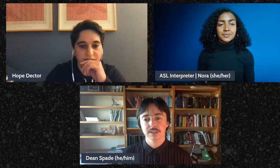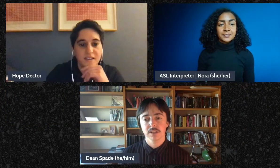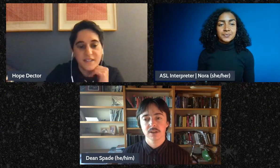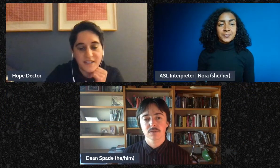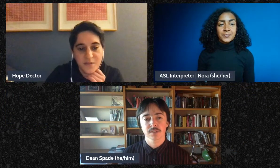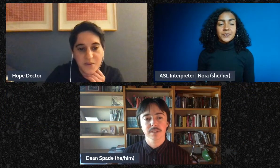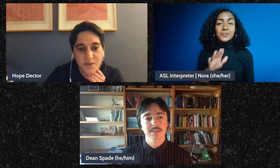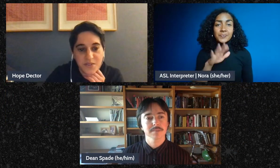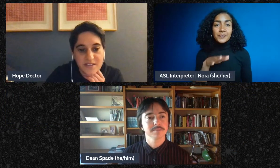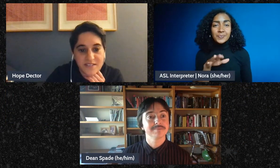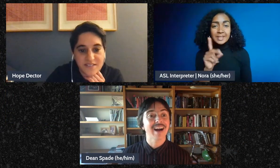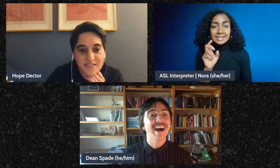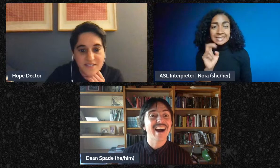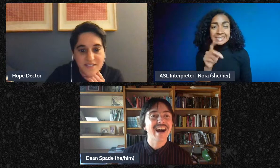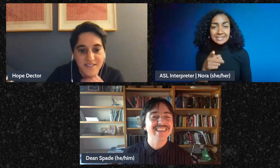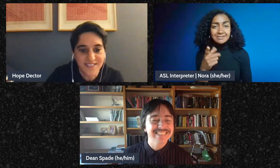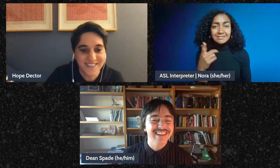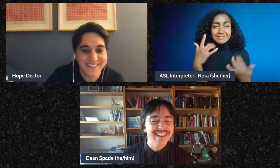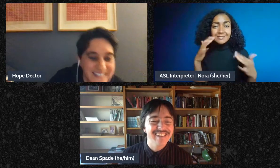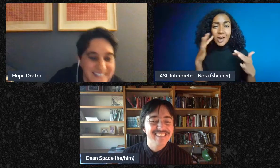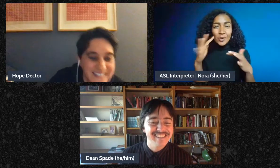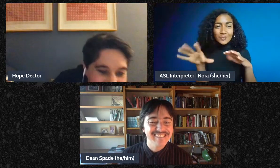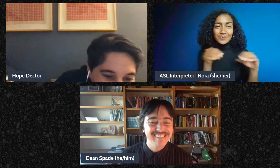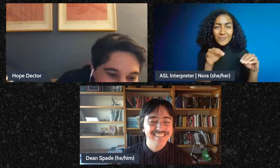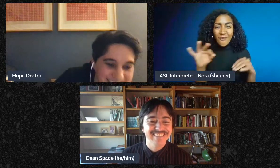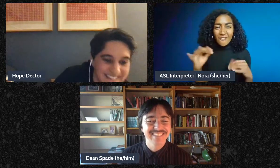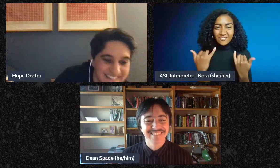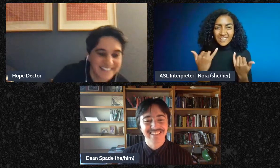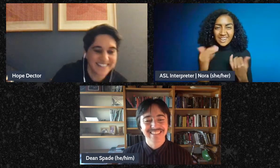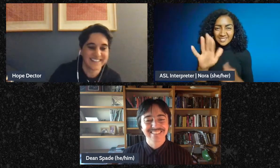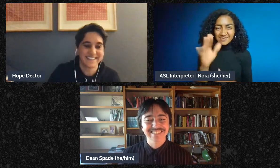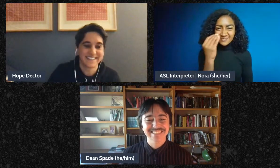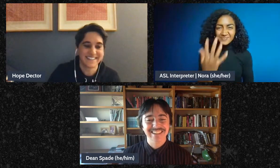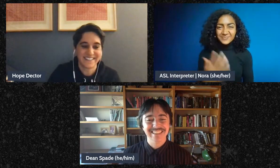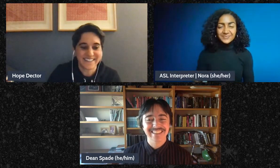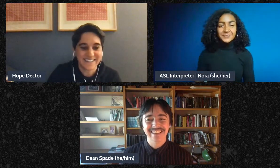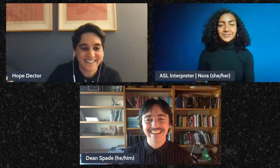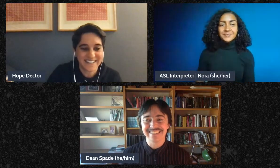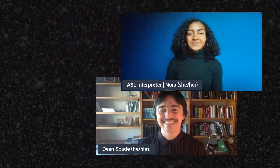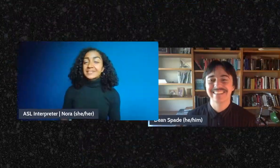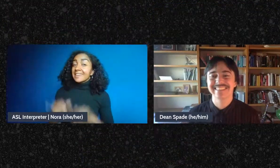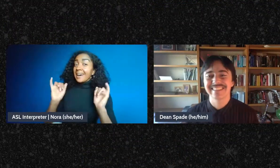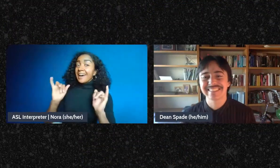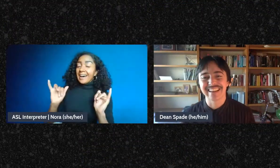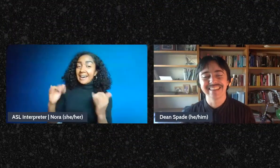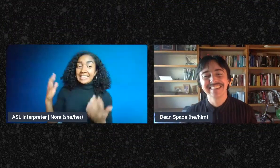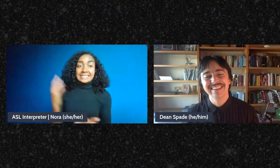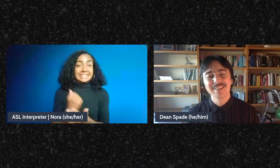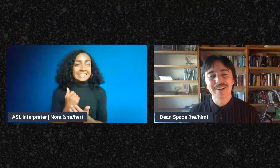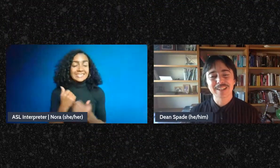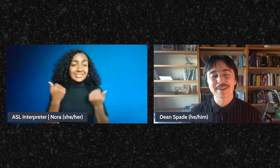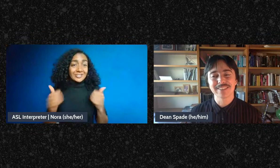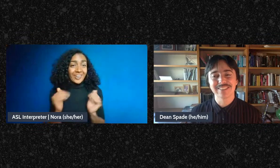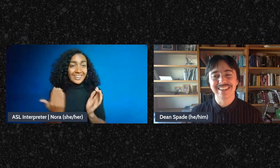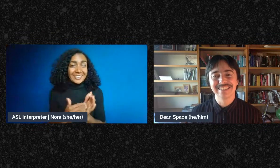You're muted let's try that again okay welcome everyone,